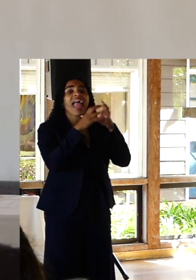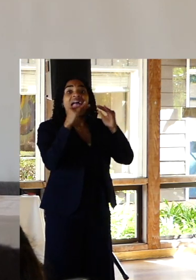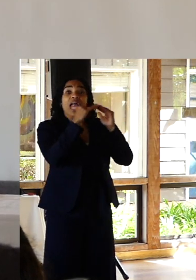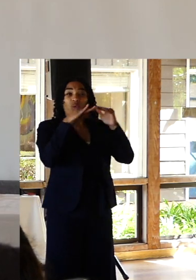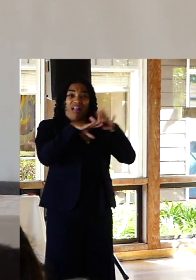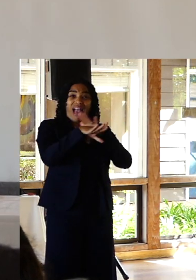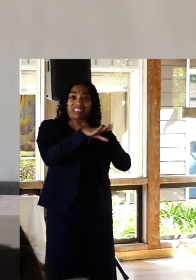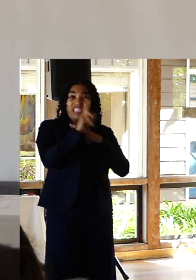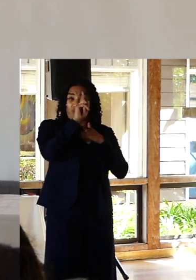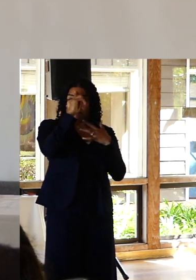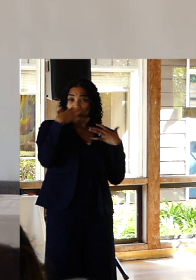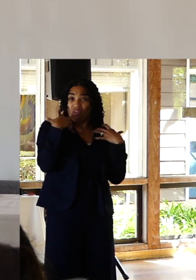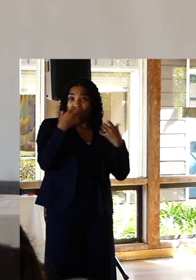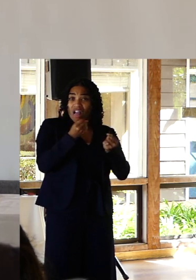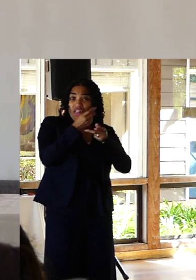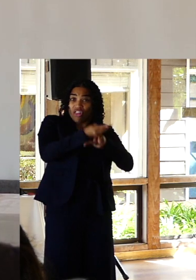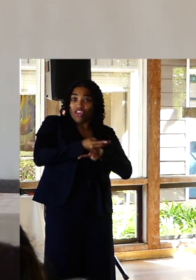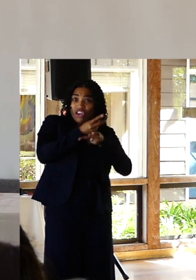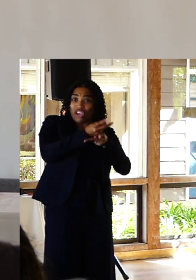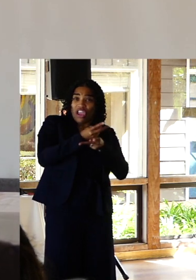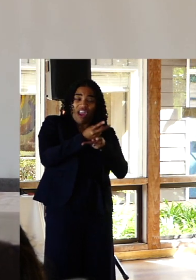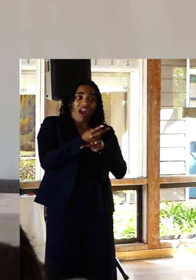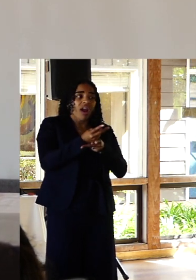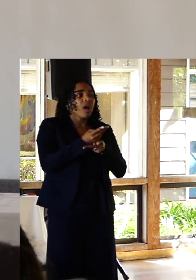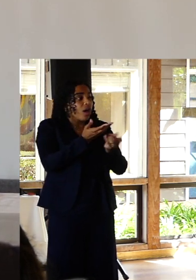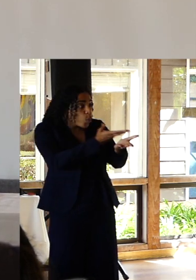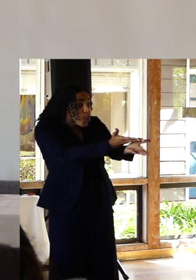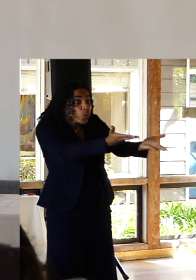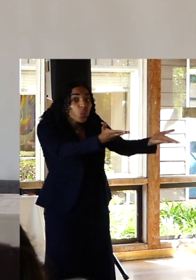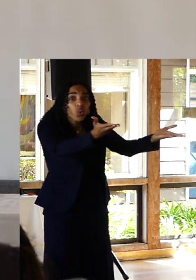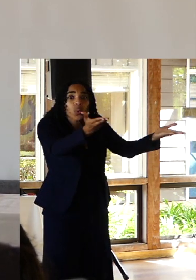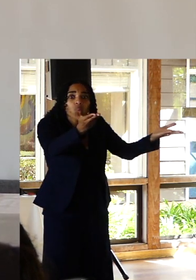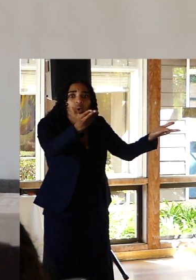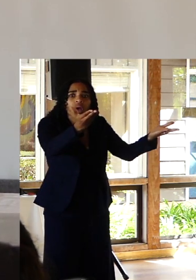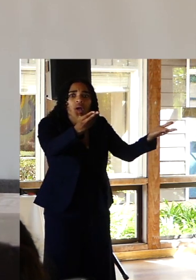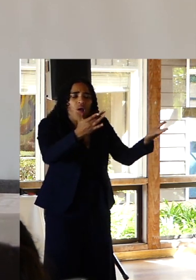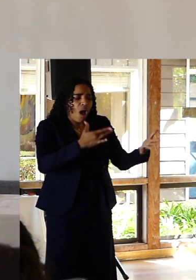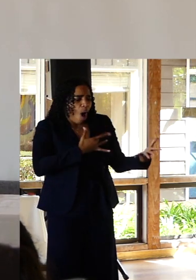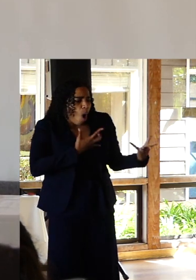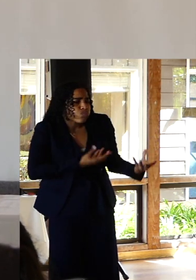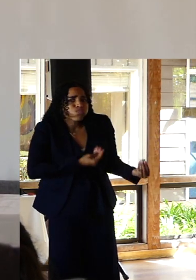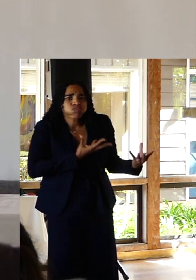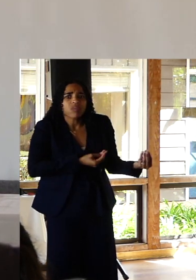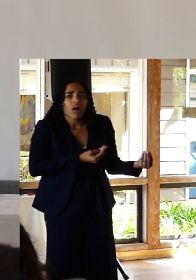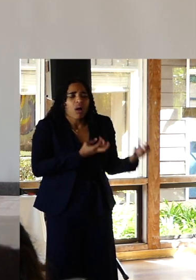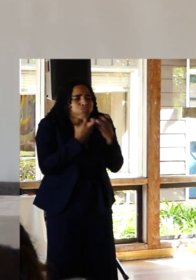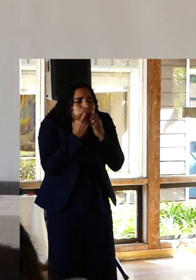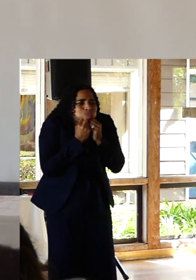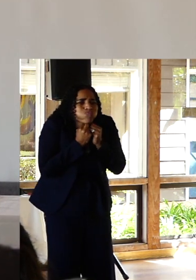That exactly what you, as you are bring to the table, to your work,